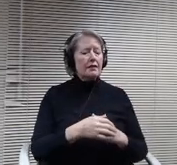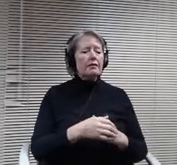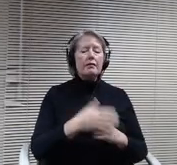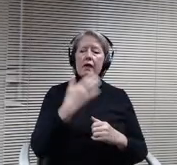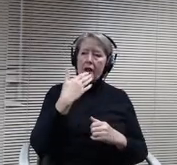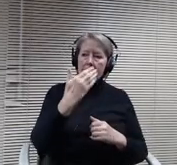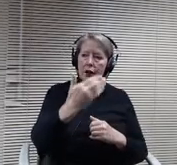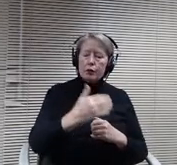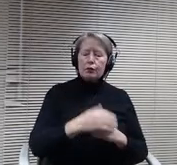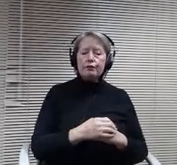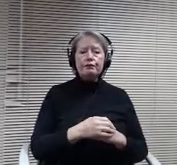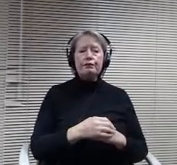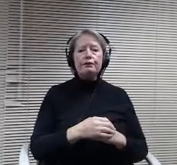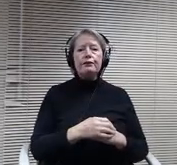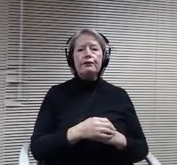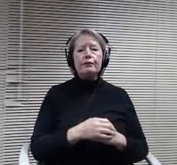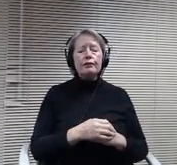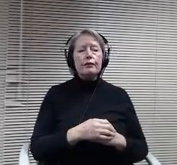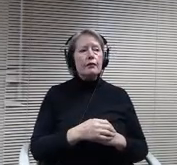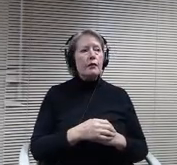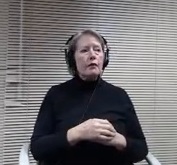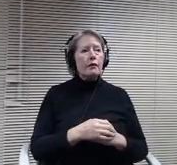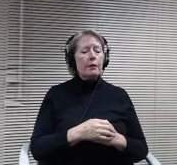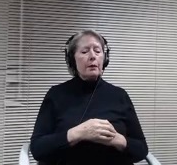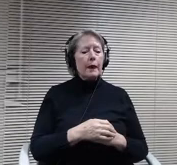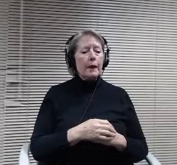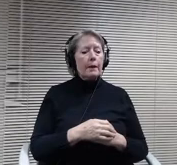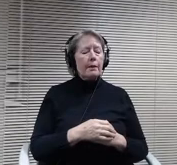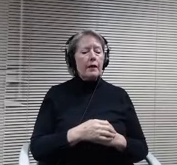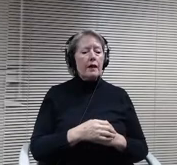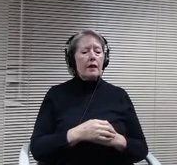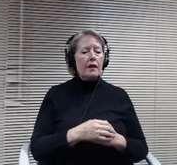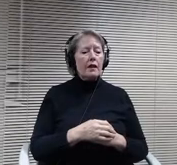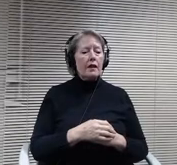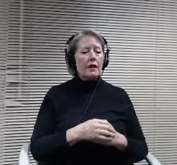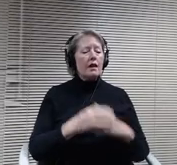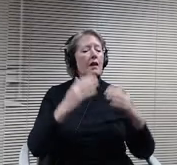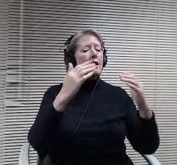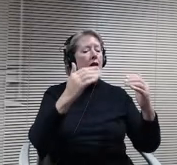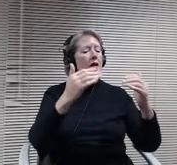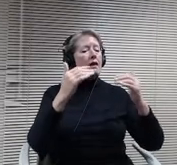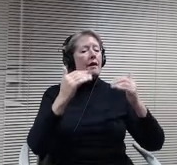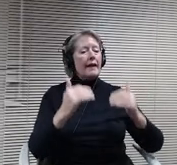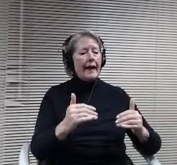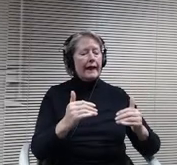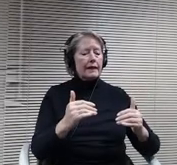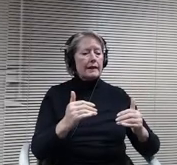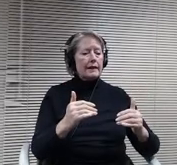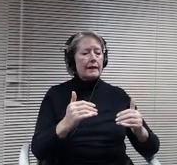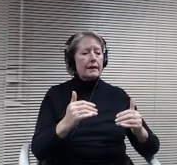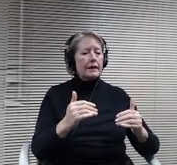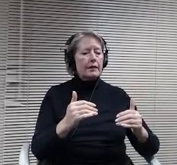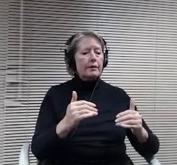Alright, our next item is I'm on the wrong one, sorry.